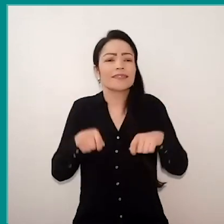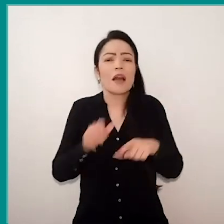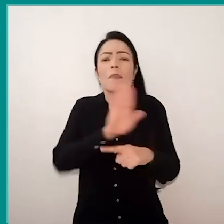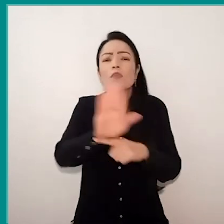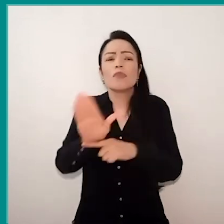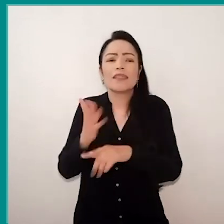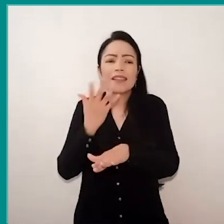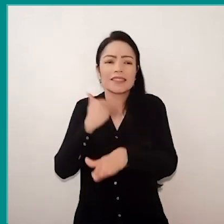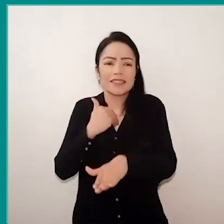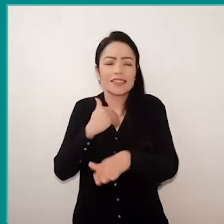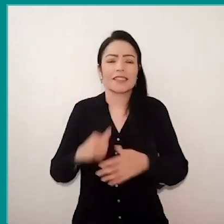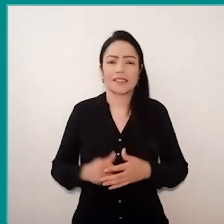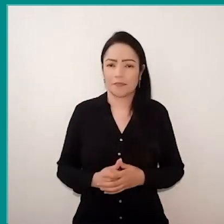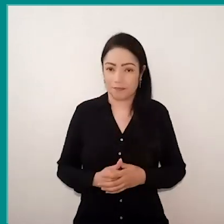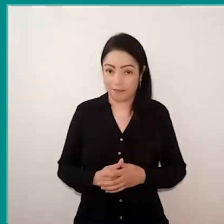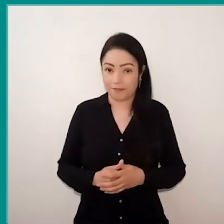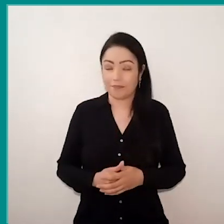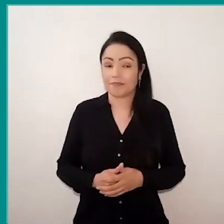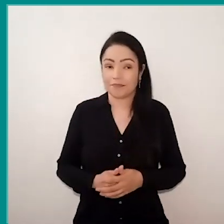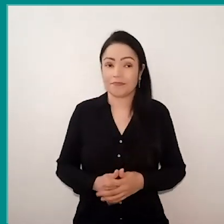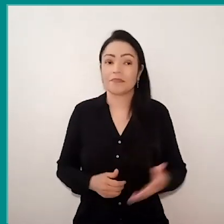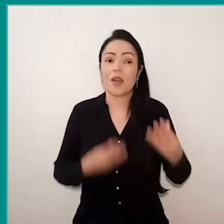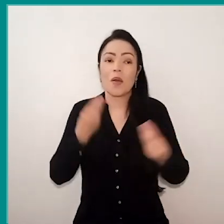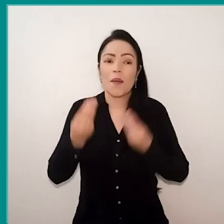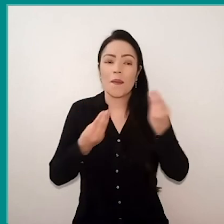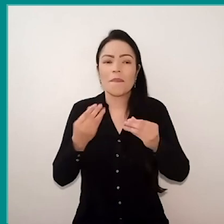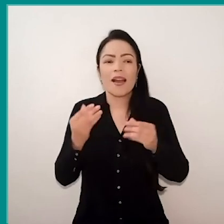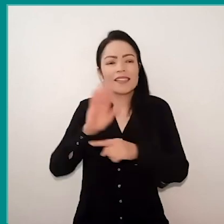how can we interact with them,